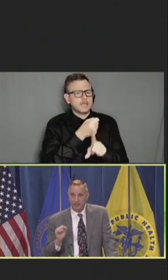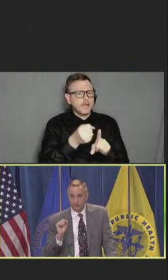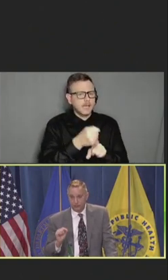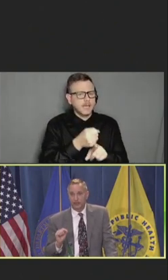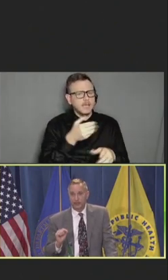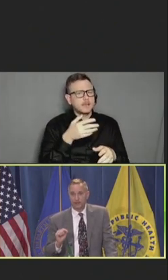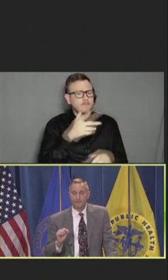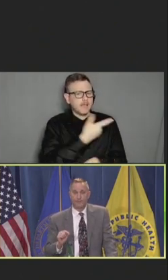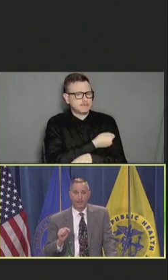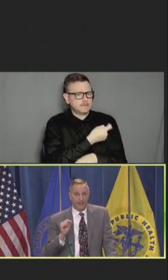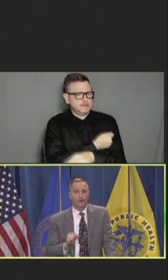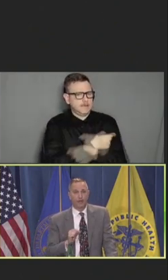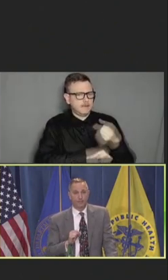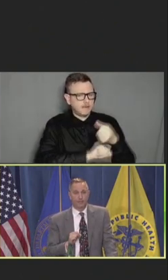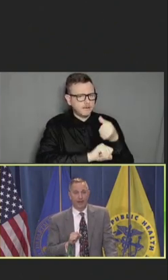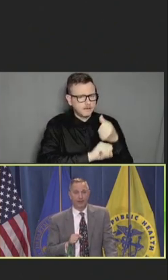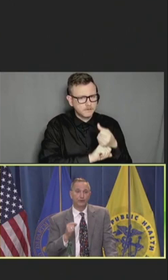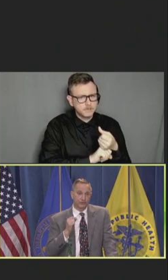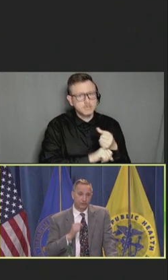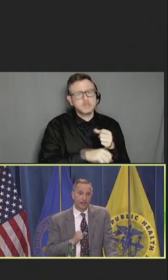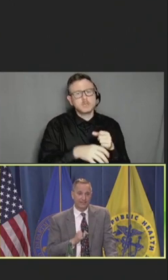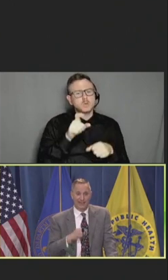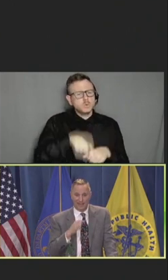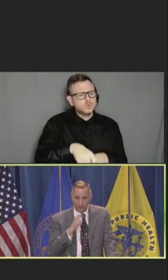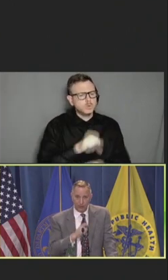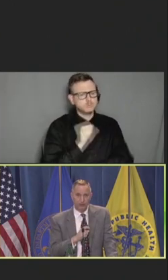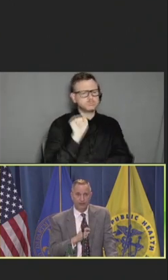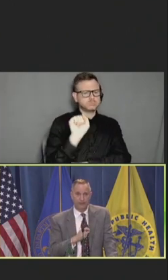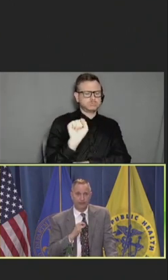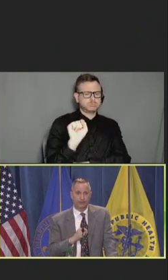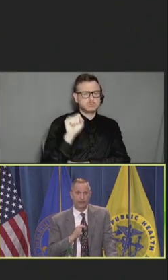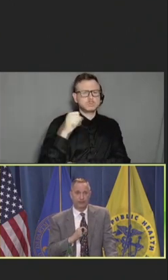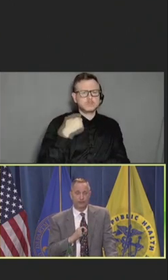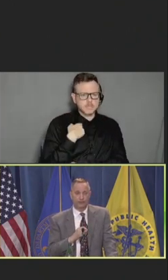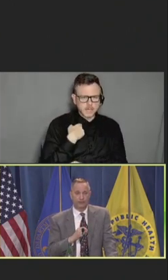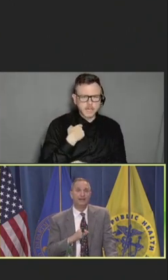you should as a healthcare provider who is trusted at a local level in 2023.